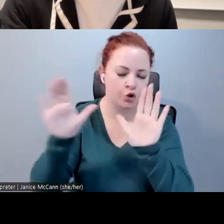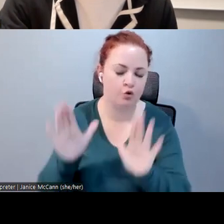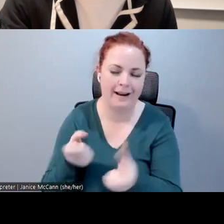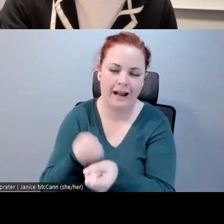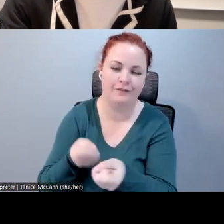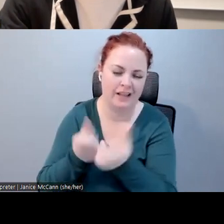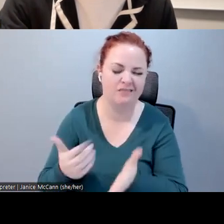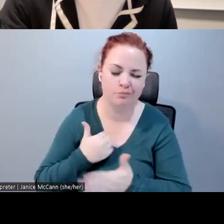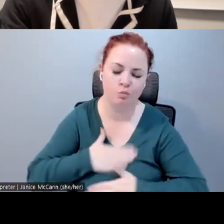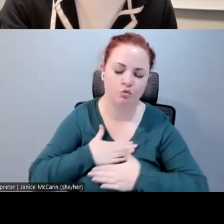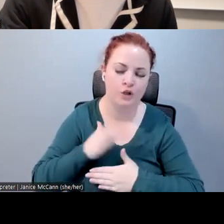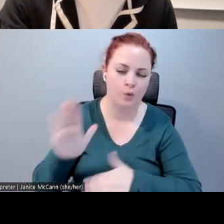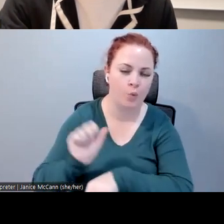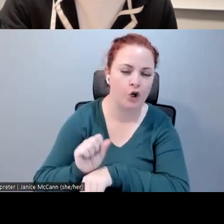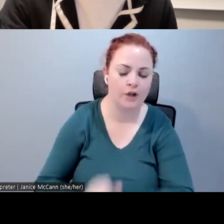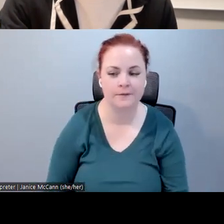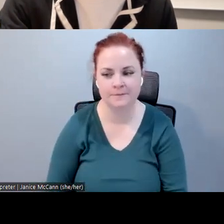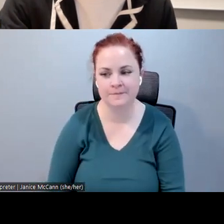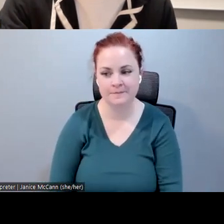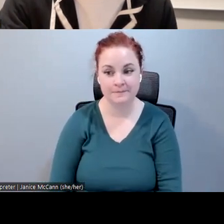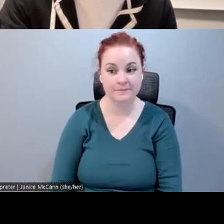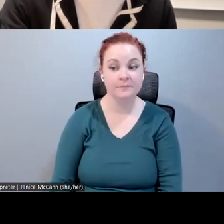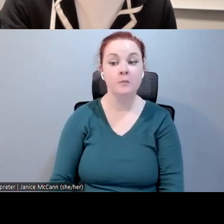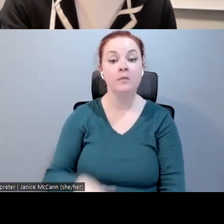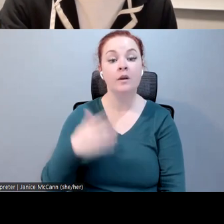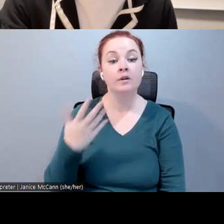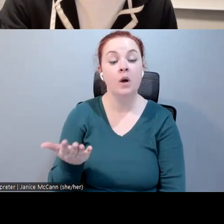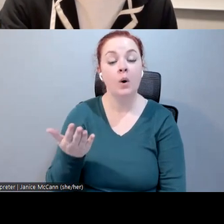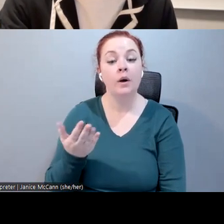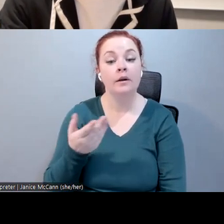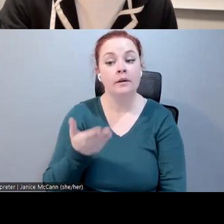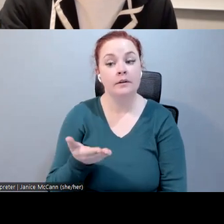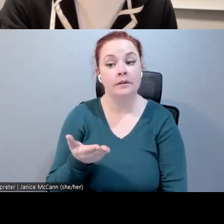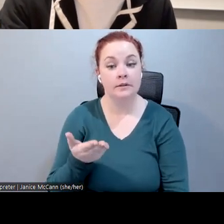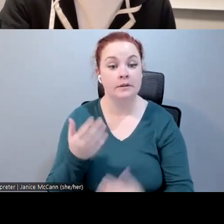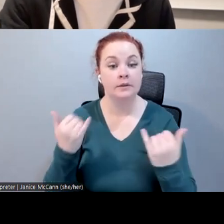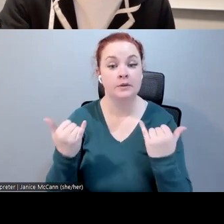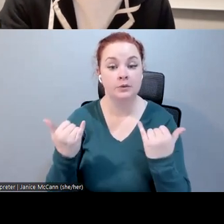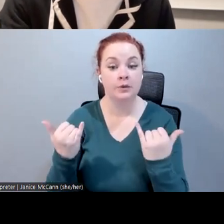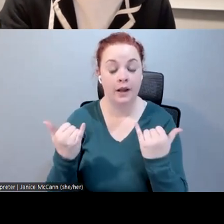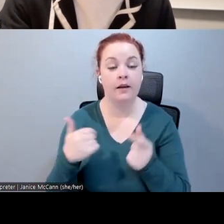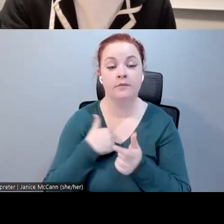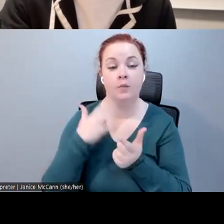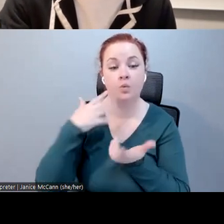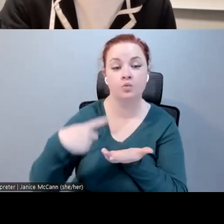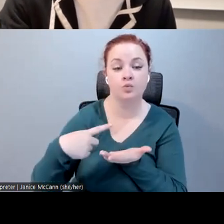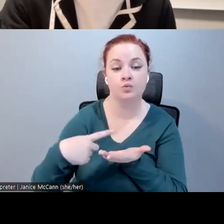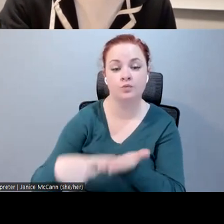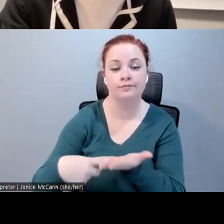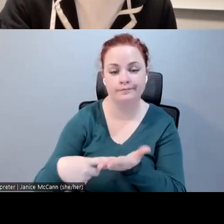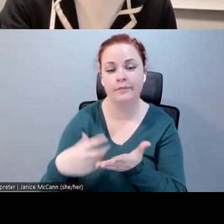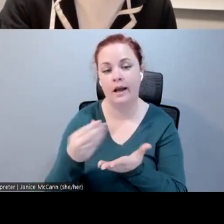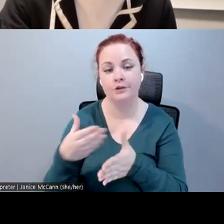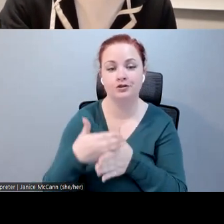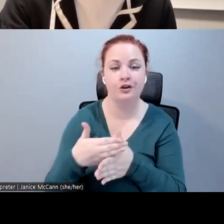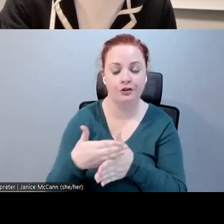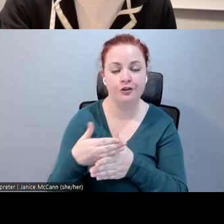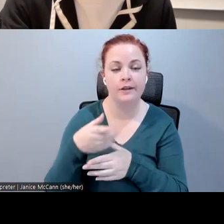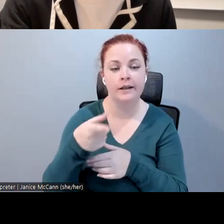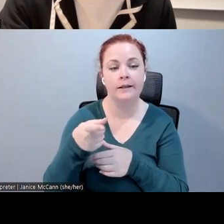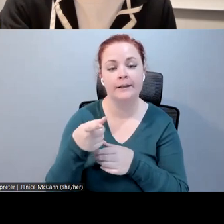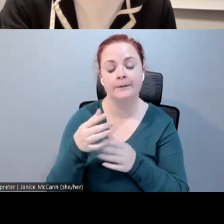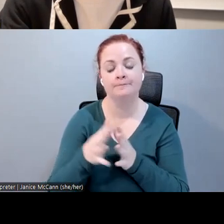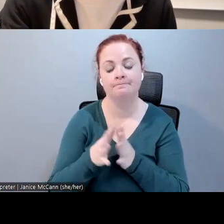appreciate that. Today I would like to share a set of design